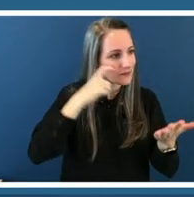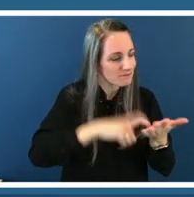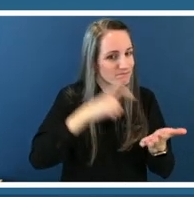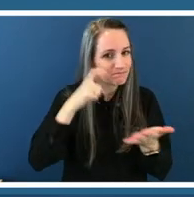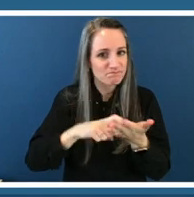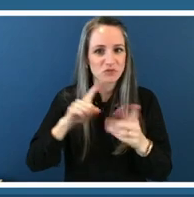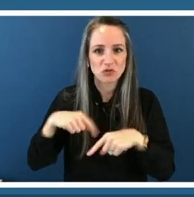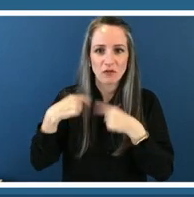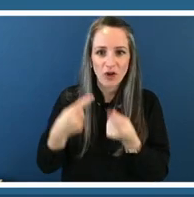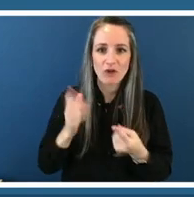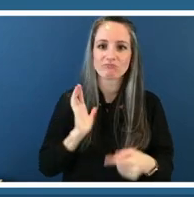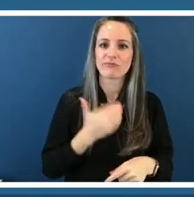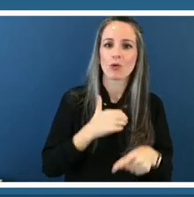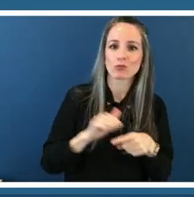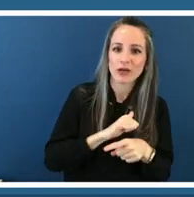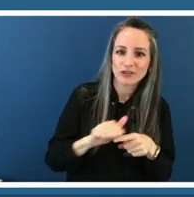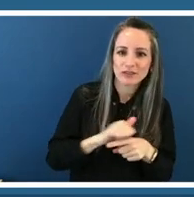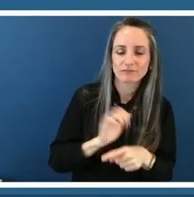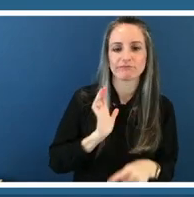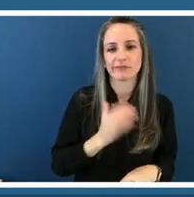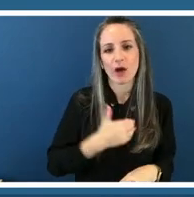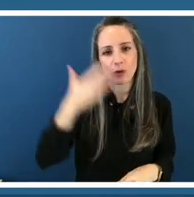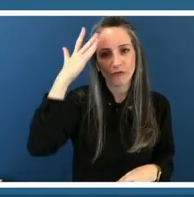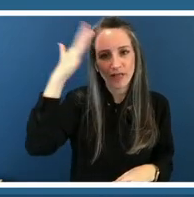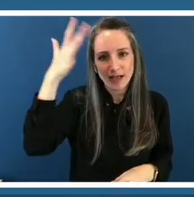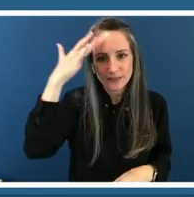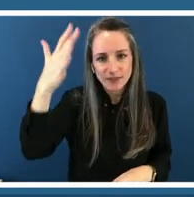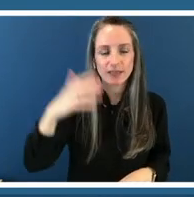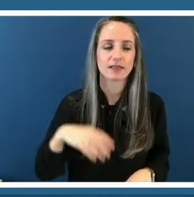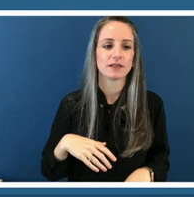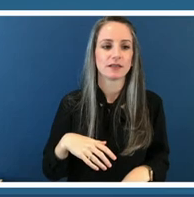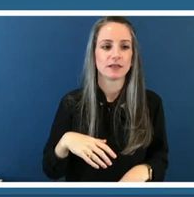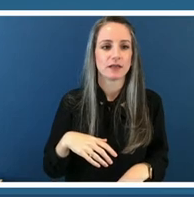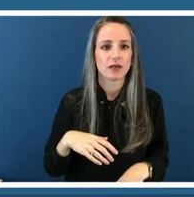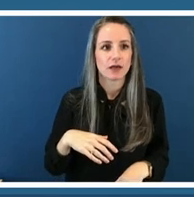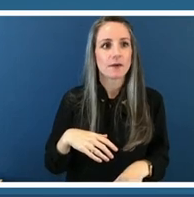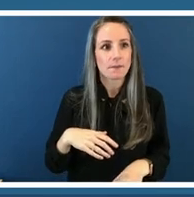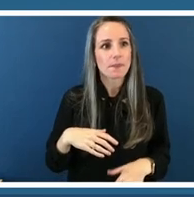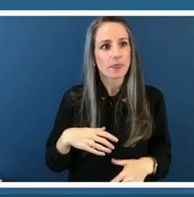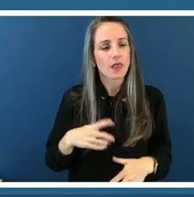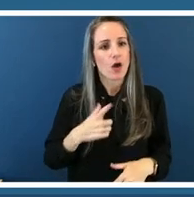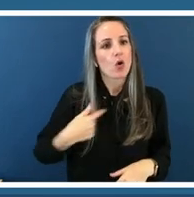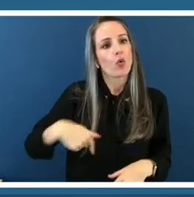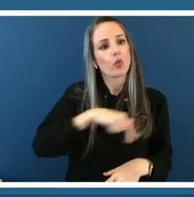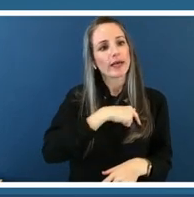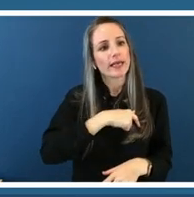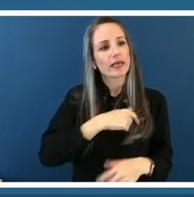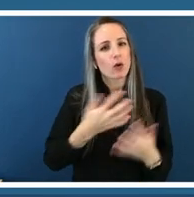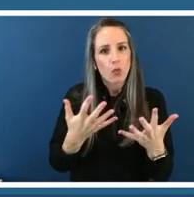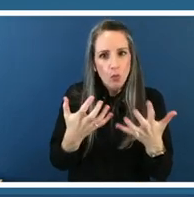is our intention is implemented to